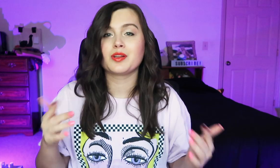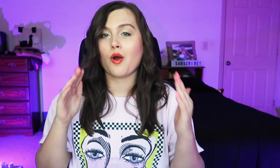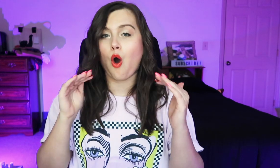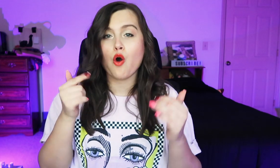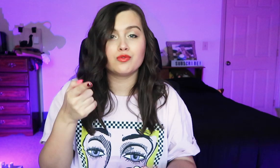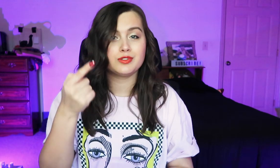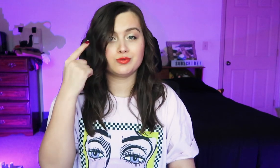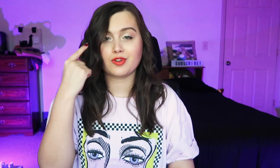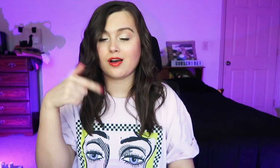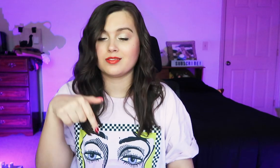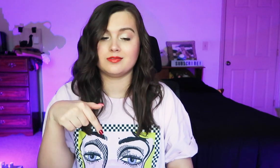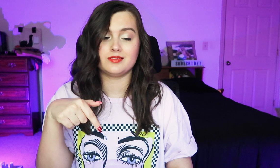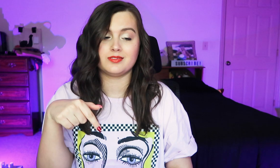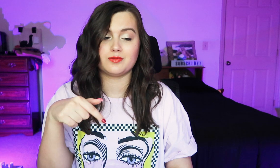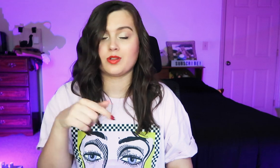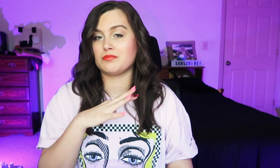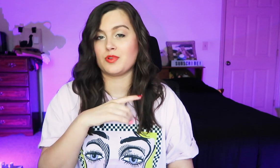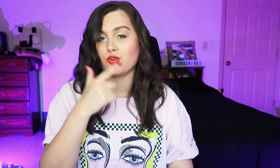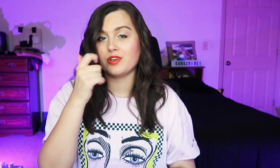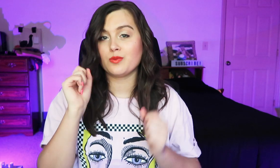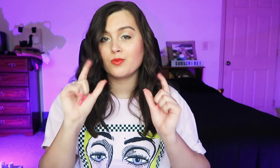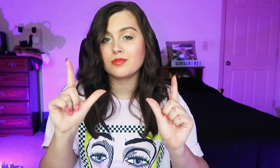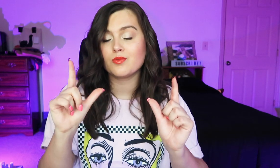Hopefully, you thought this was a cool video to watch.